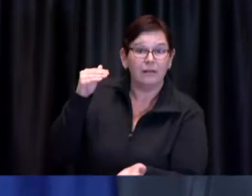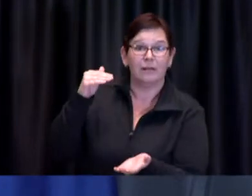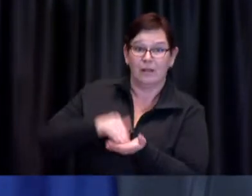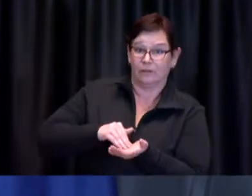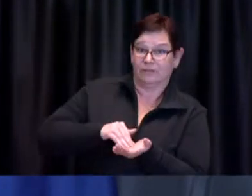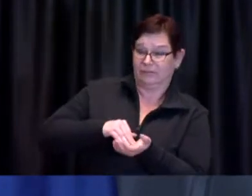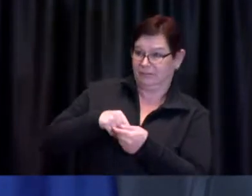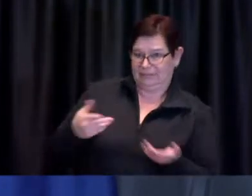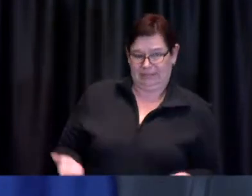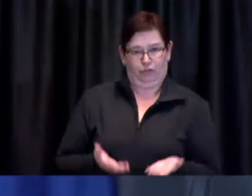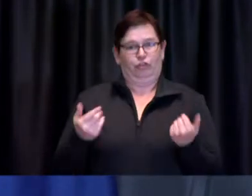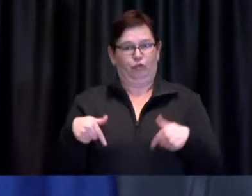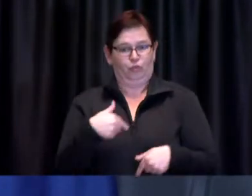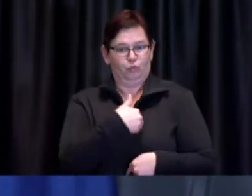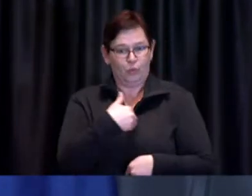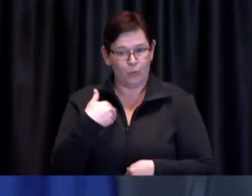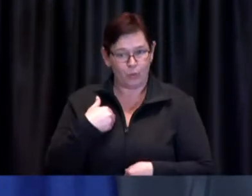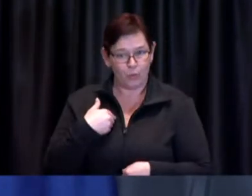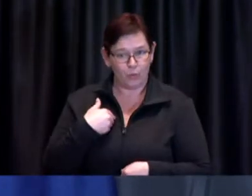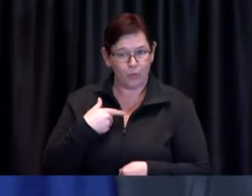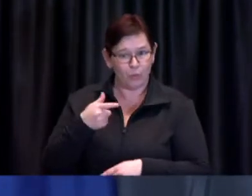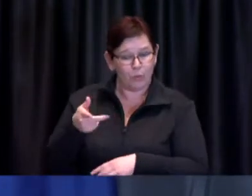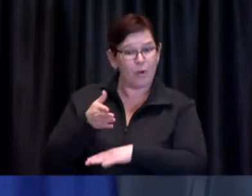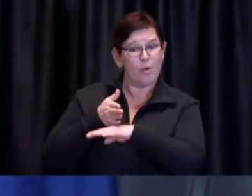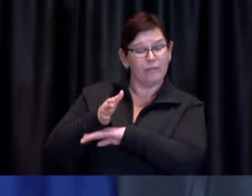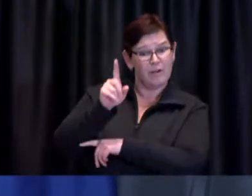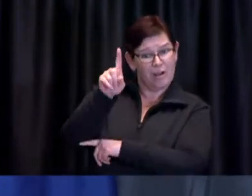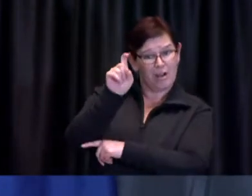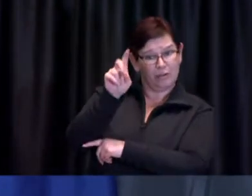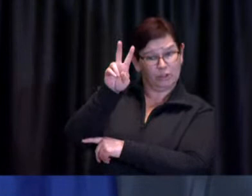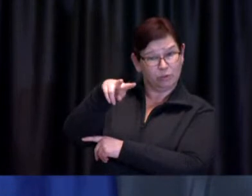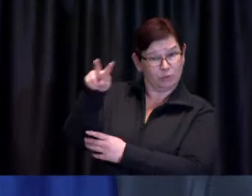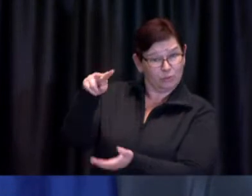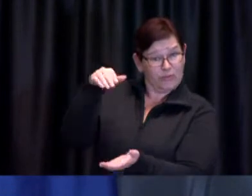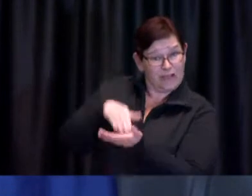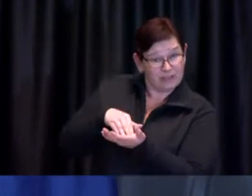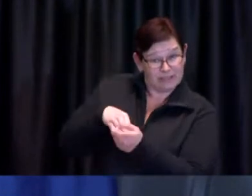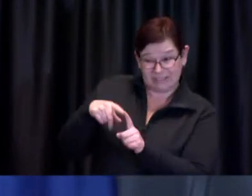That's more than 122,000 doses since our update last Wednesday.